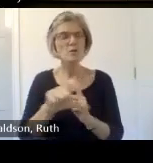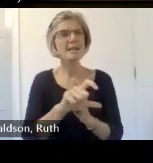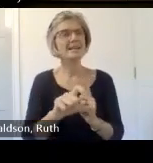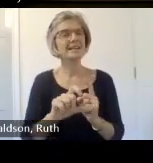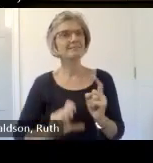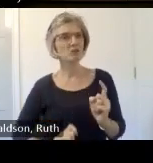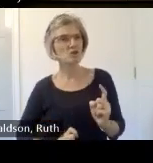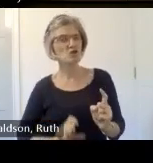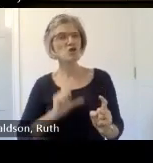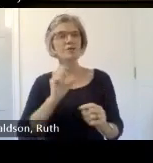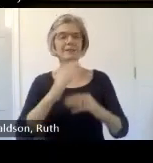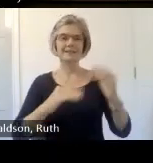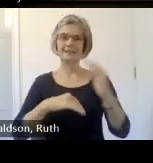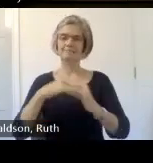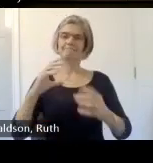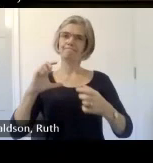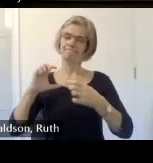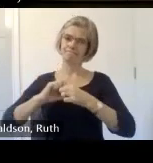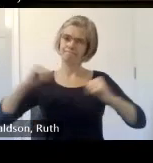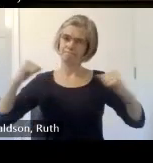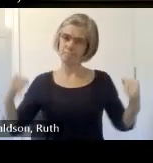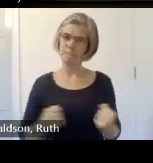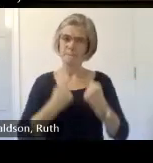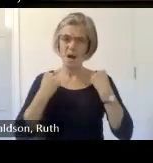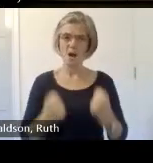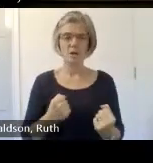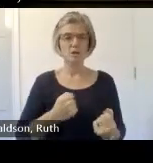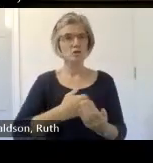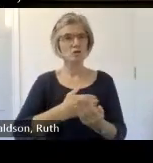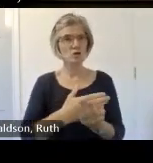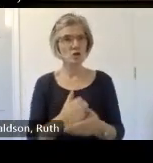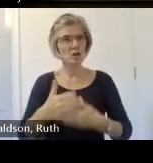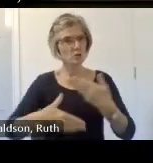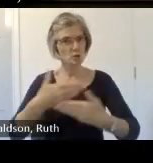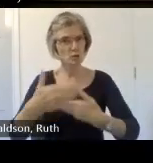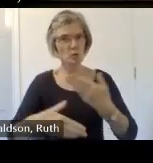act of sharing stories it is a privilege and a profound responsibility to create temporary